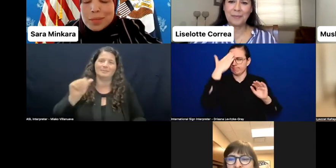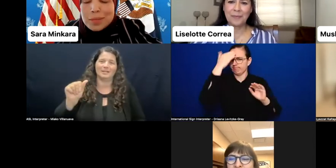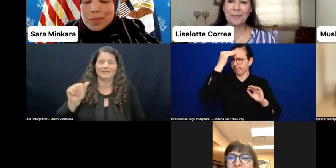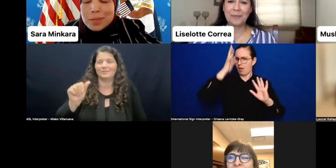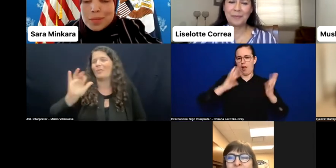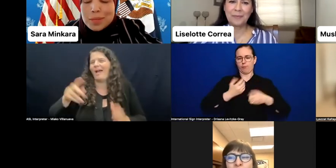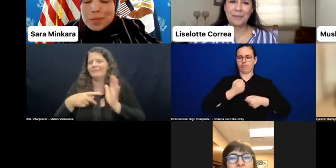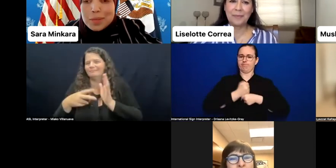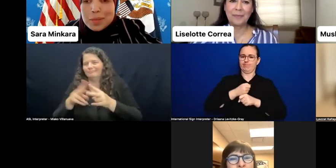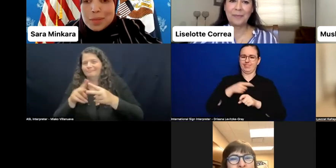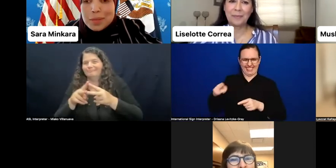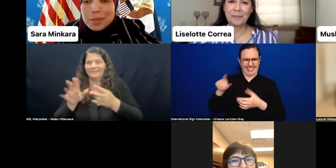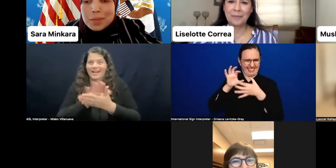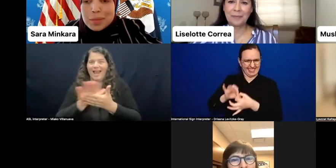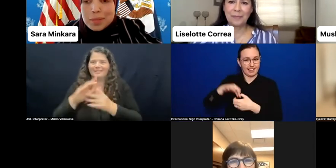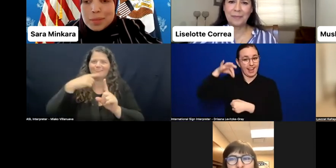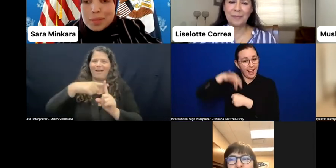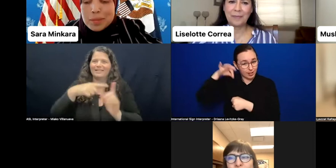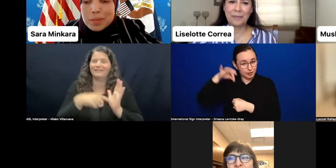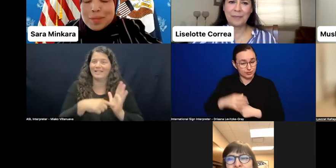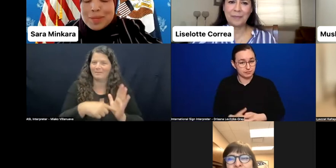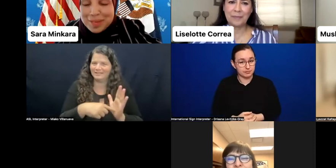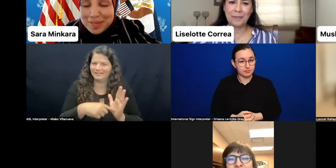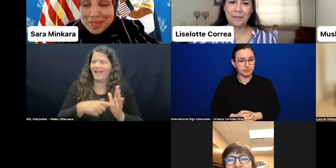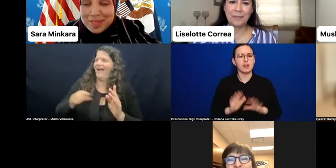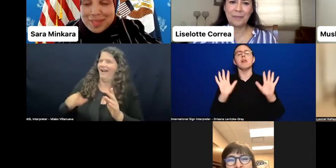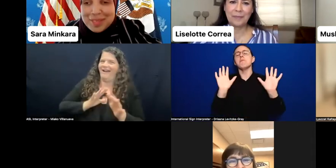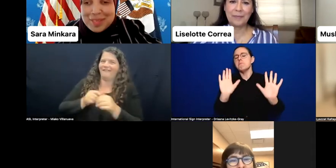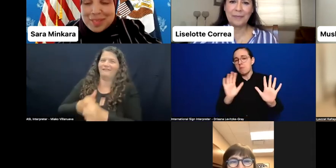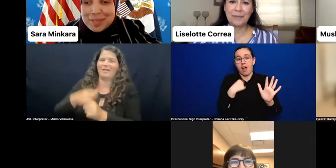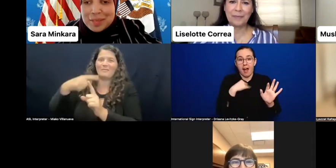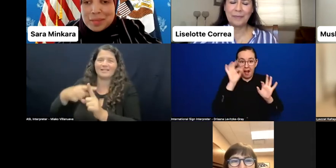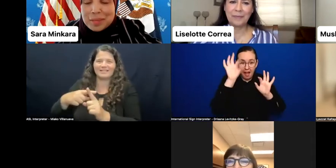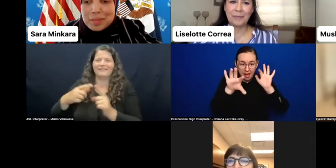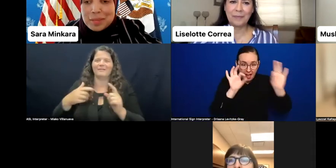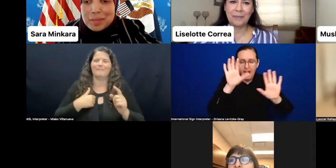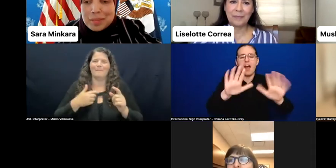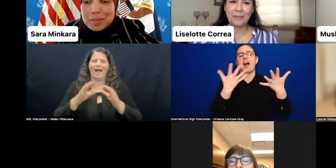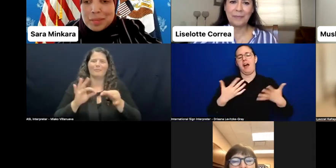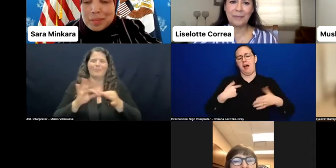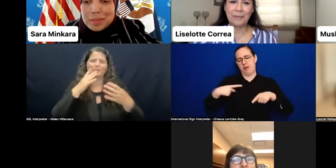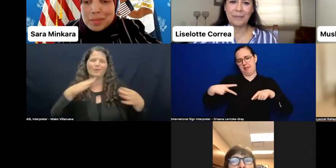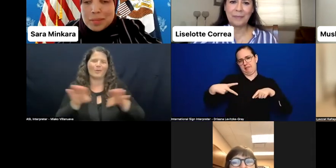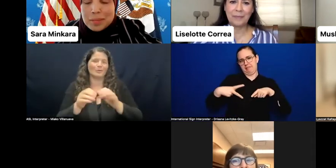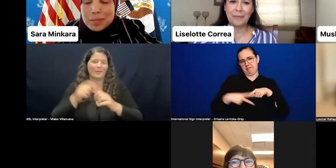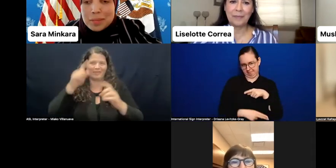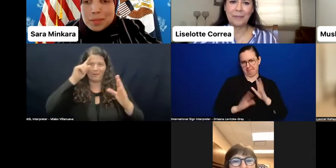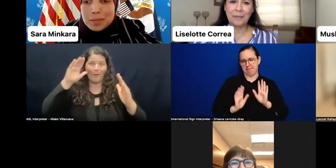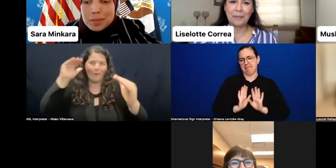and end my remarks on a hopeful note, building on what we think is really positive momentum.